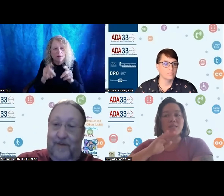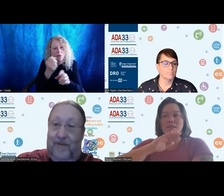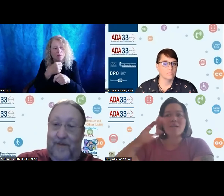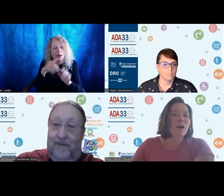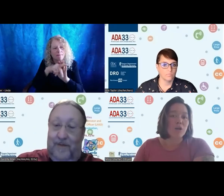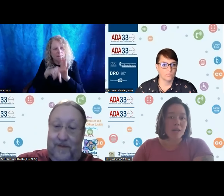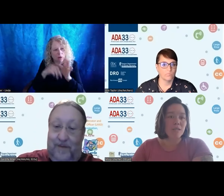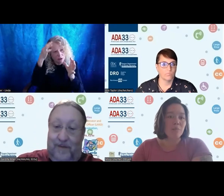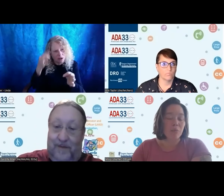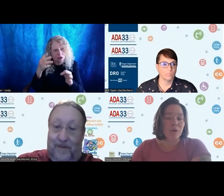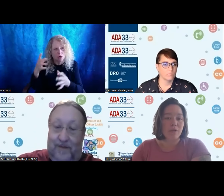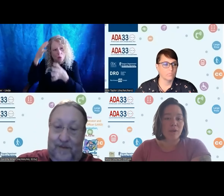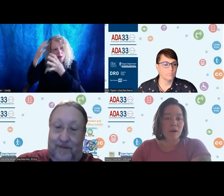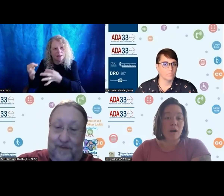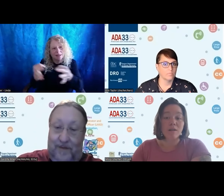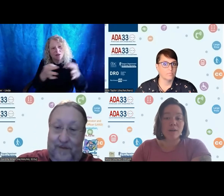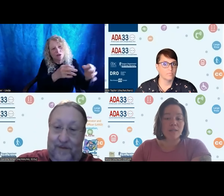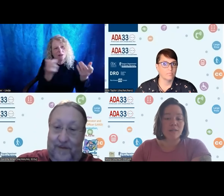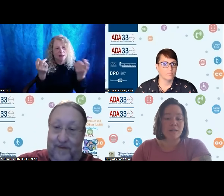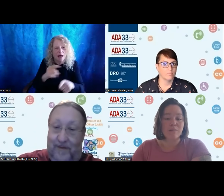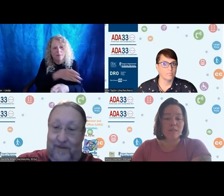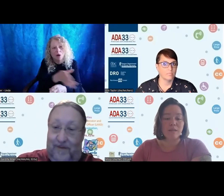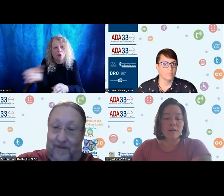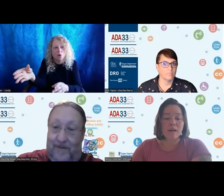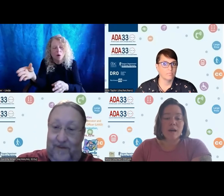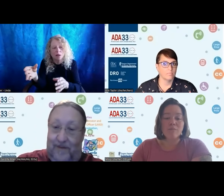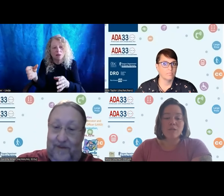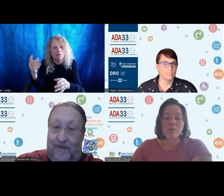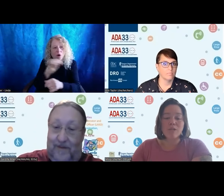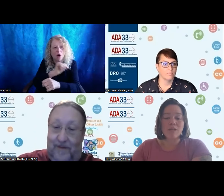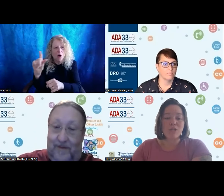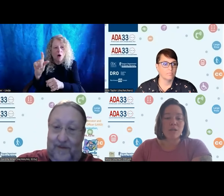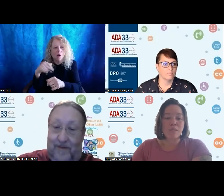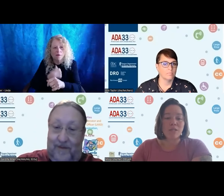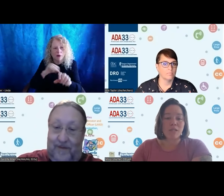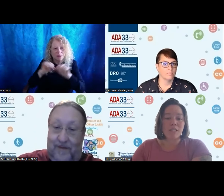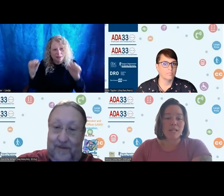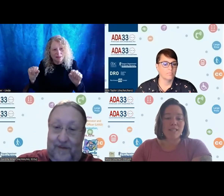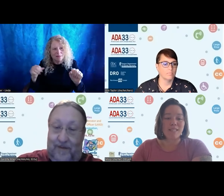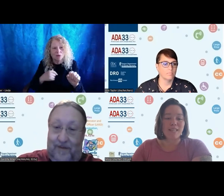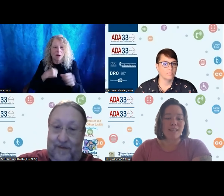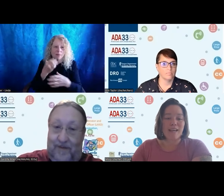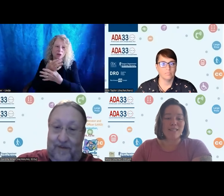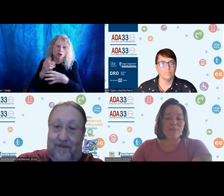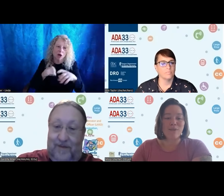Across the board for all of our systems. So I'm just going to share my screen